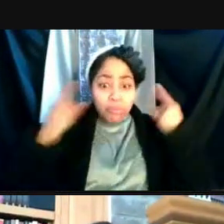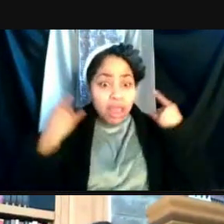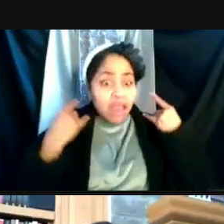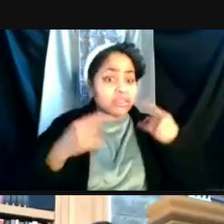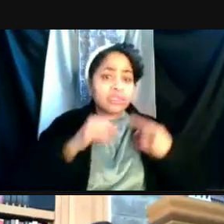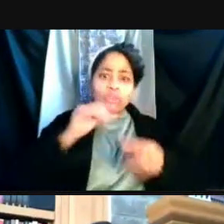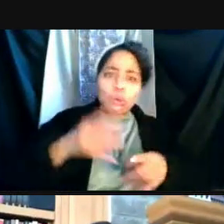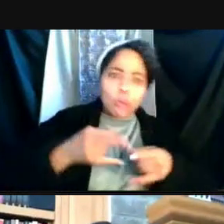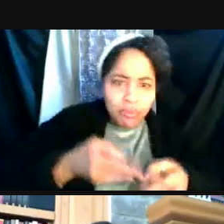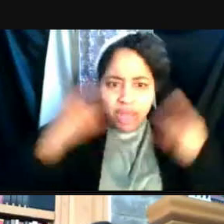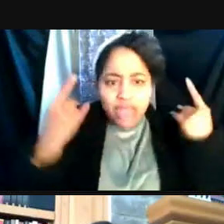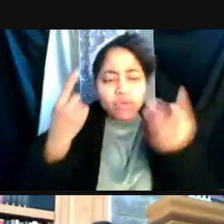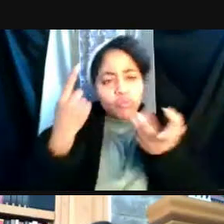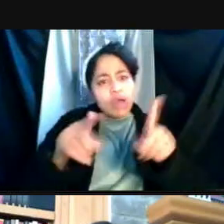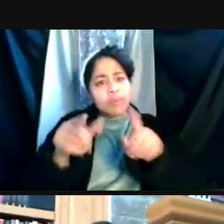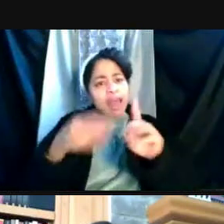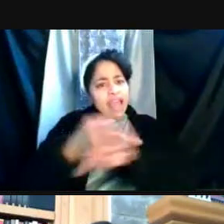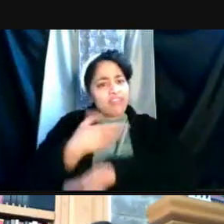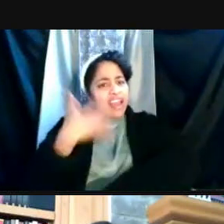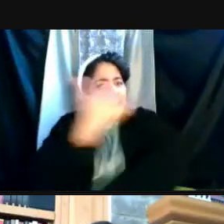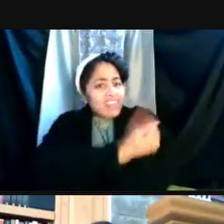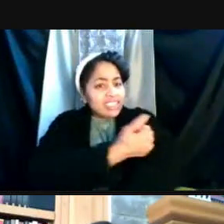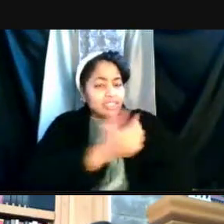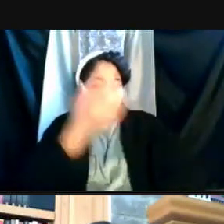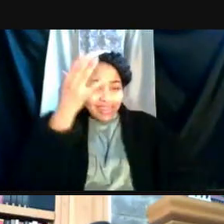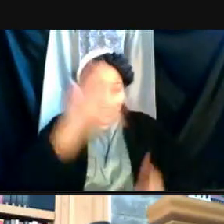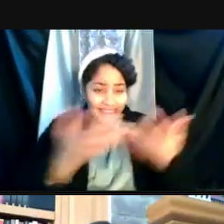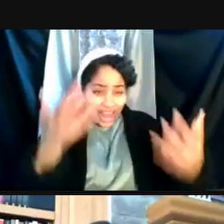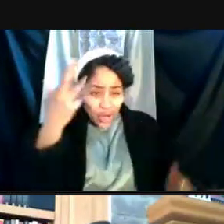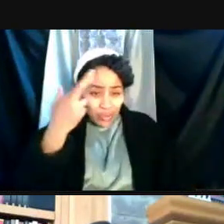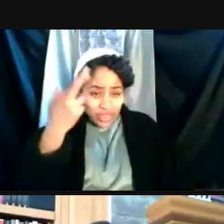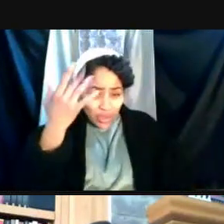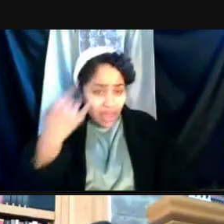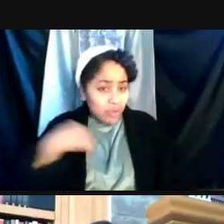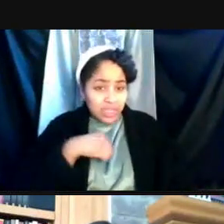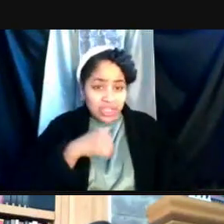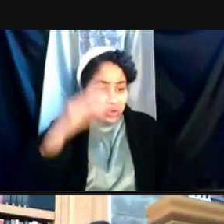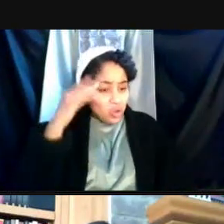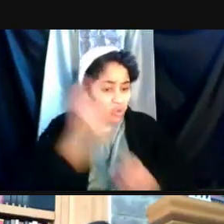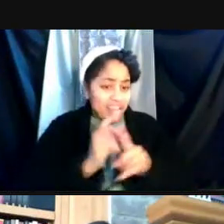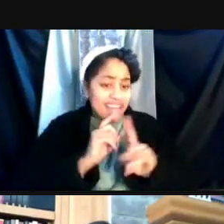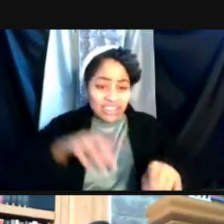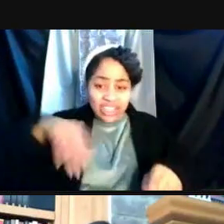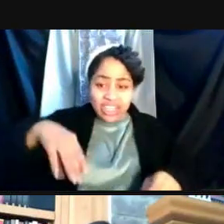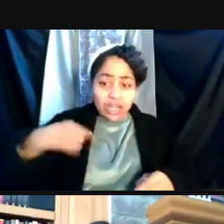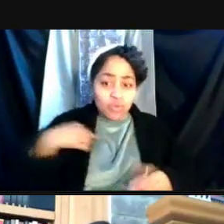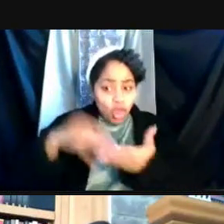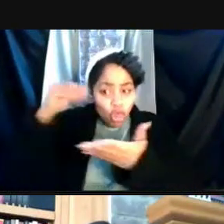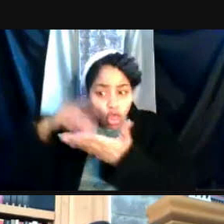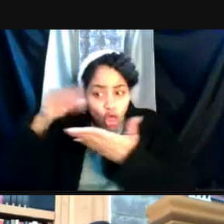A lot of that's because we don't know the right answers yet. And as we learn things, we wanna maintain flexibility